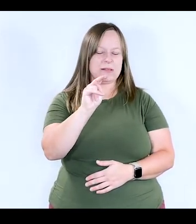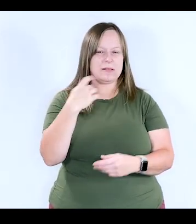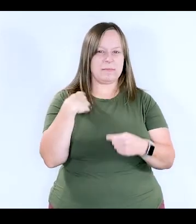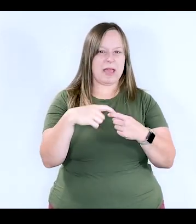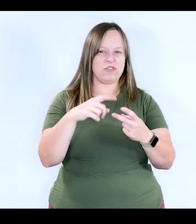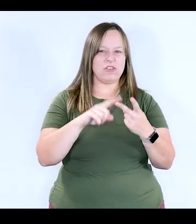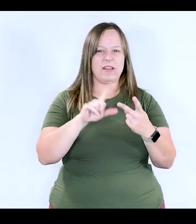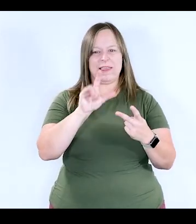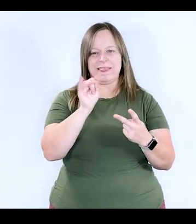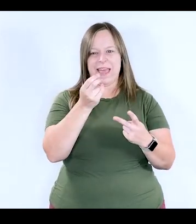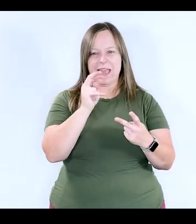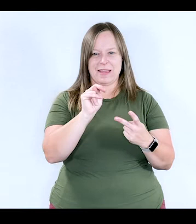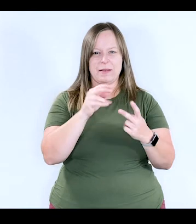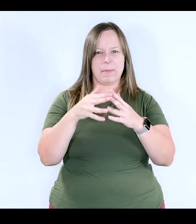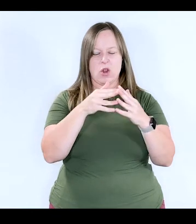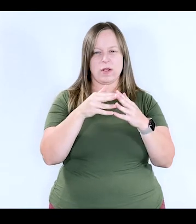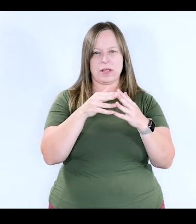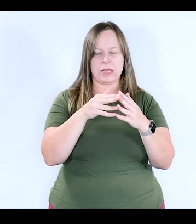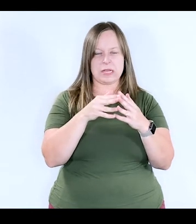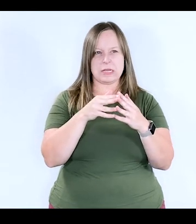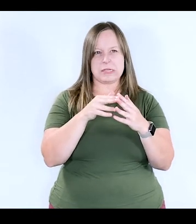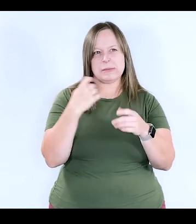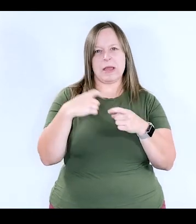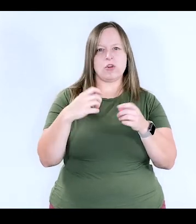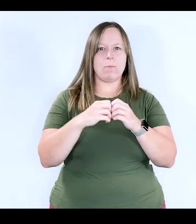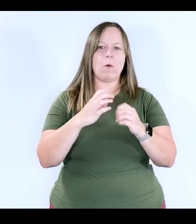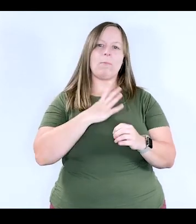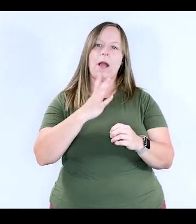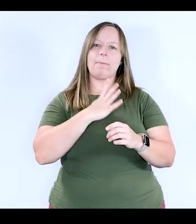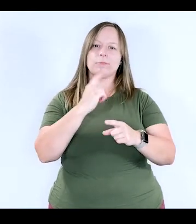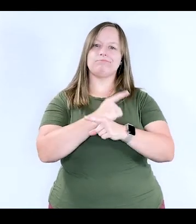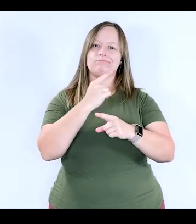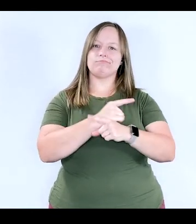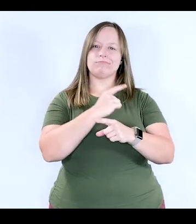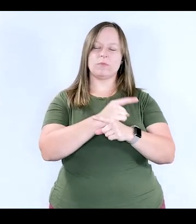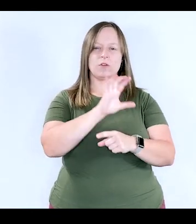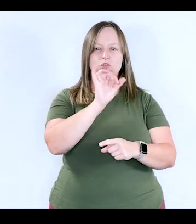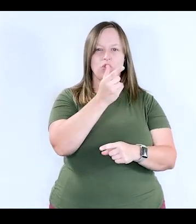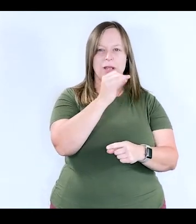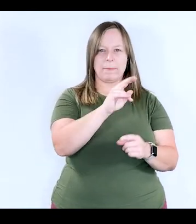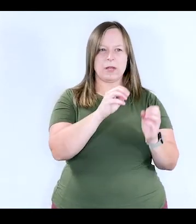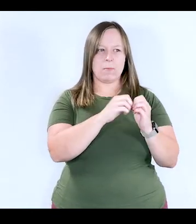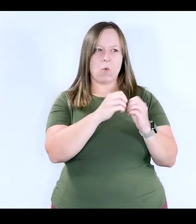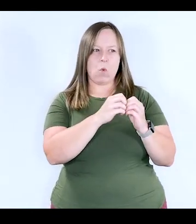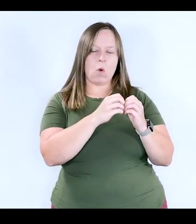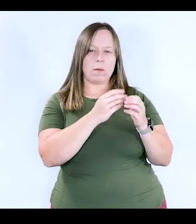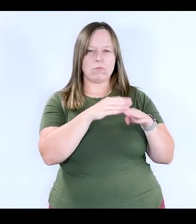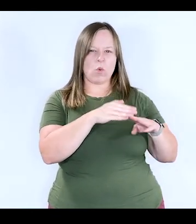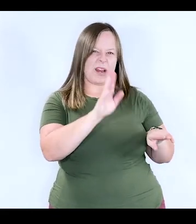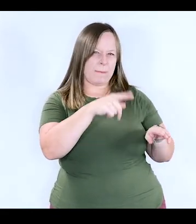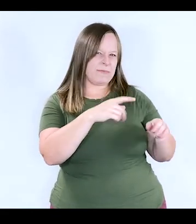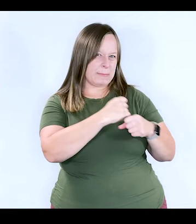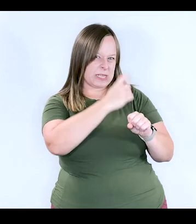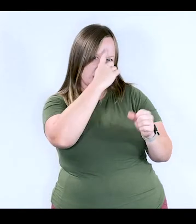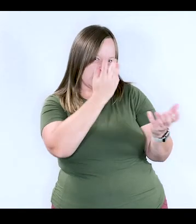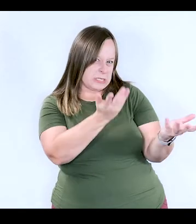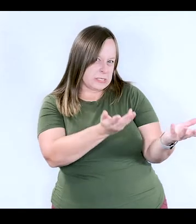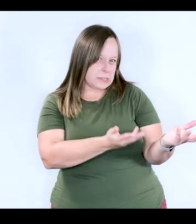American Spanish because Latin American Spanish is considered to be more proper, where Caribbean Spanish is more broken up if that make sense.